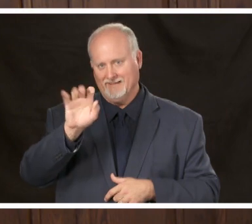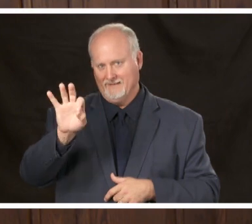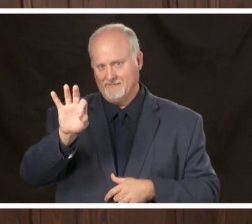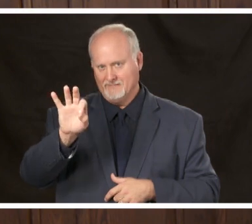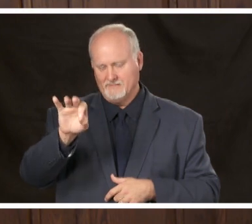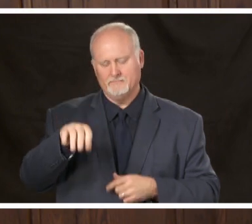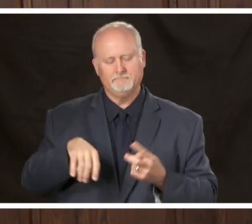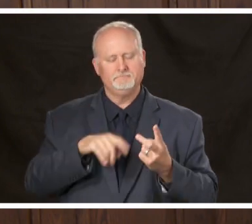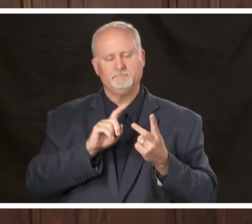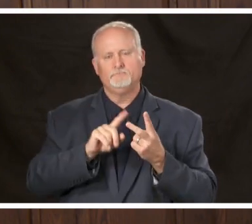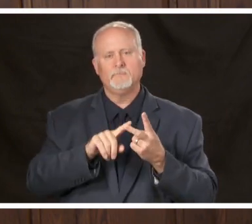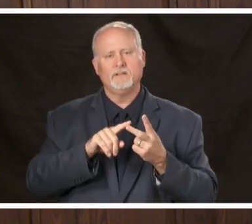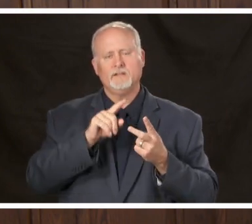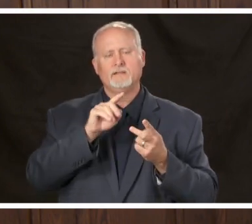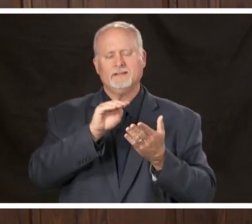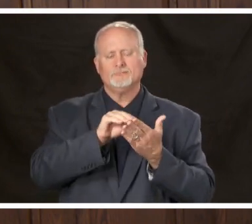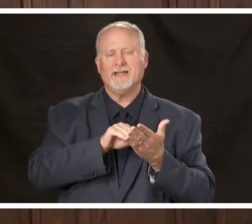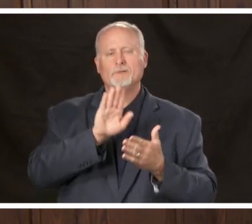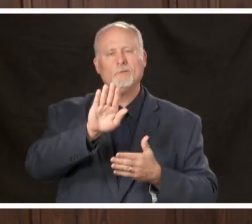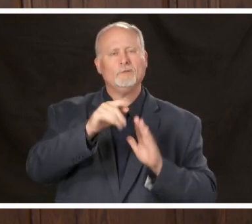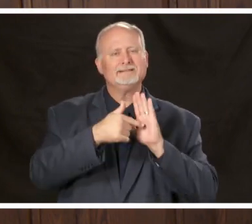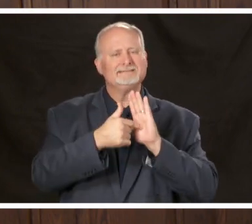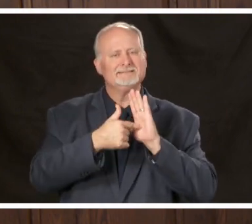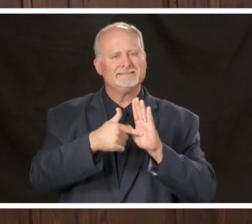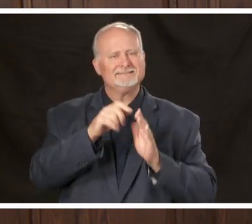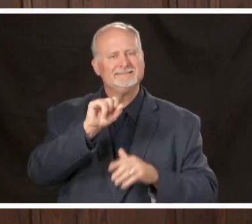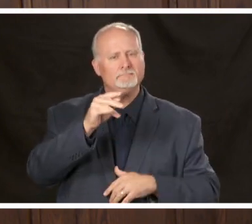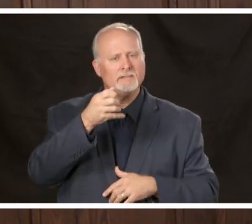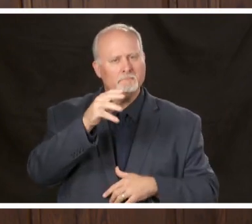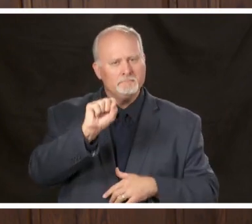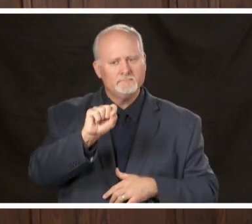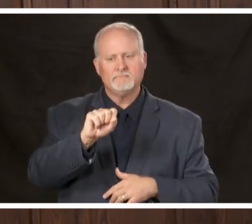continue to track your symptoms there and express support and thanks for the